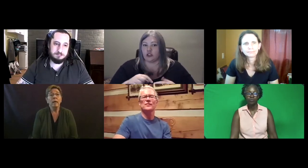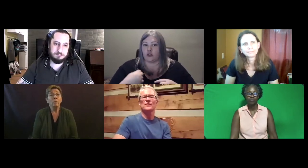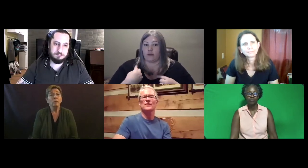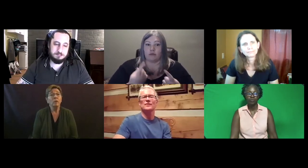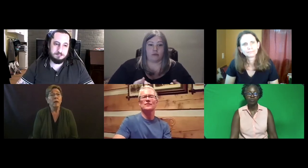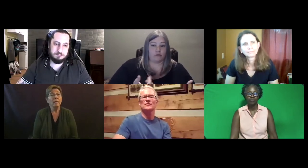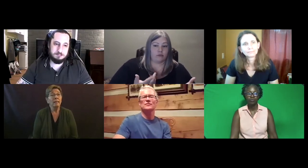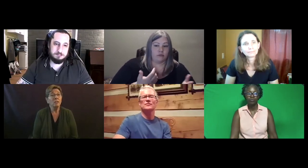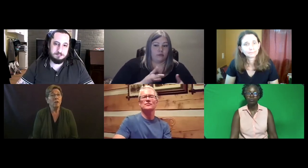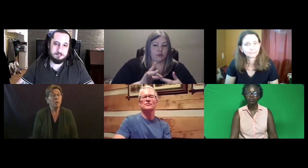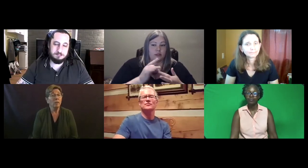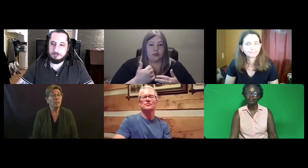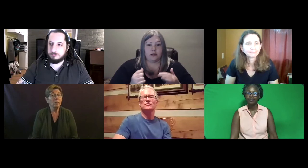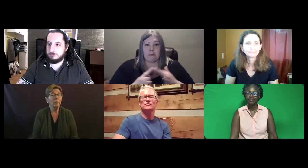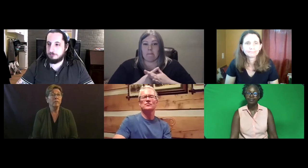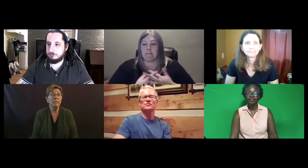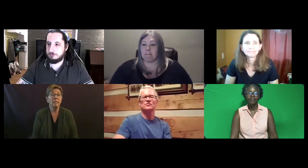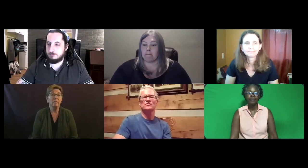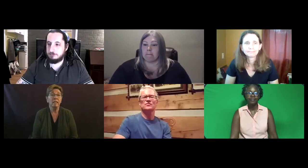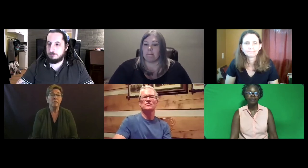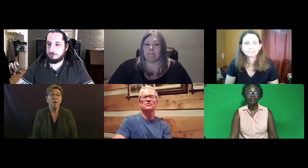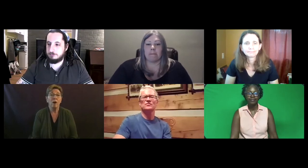Well, I think that's all the questions that we've received thus far.